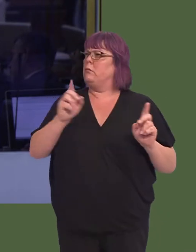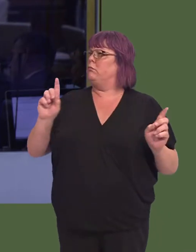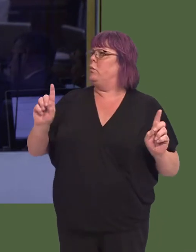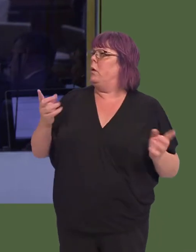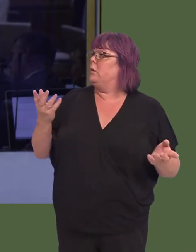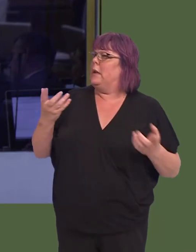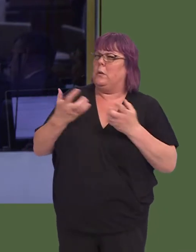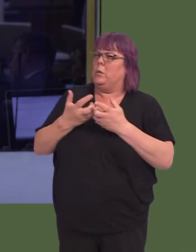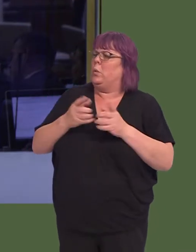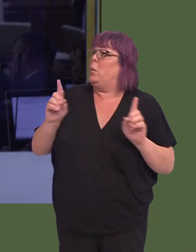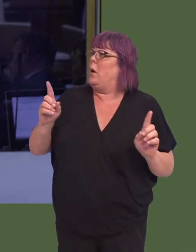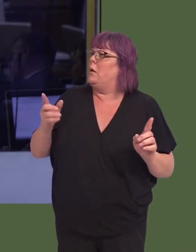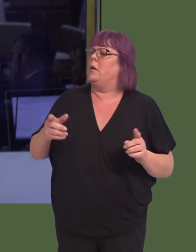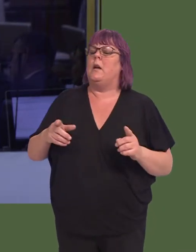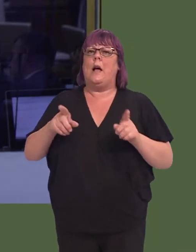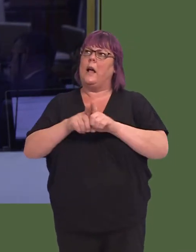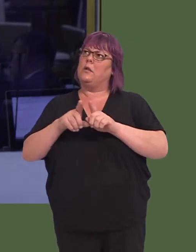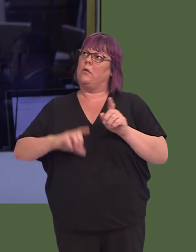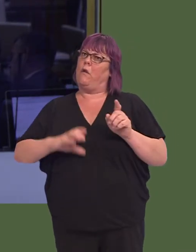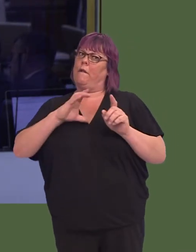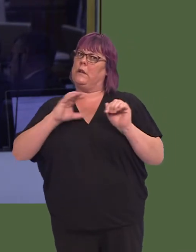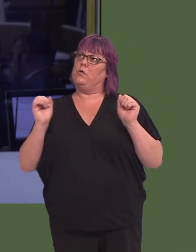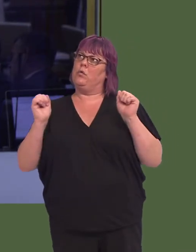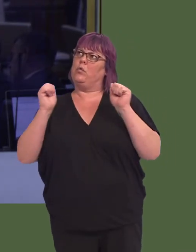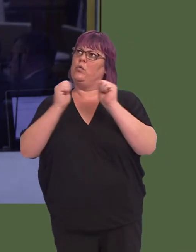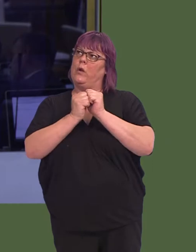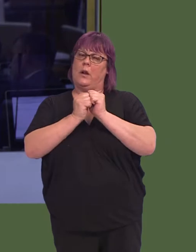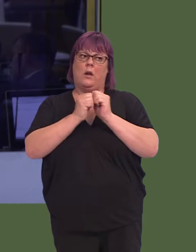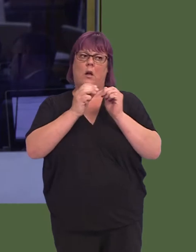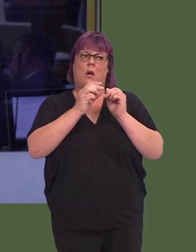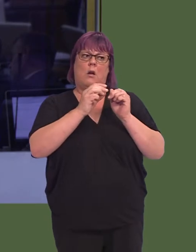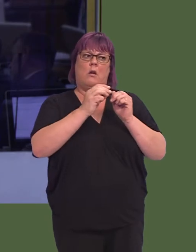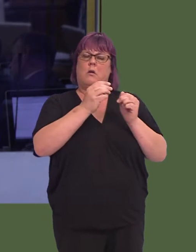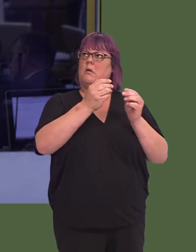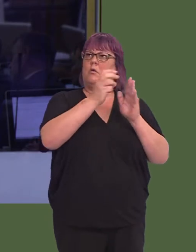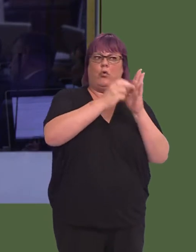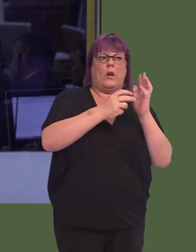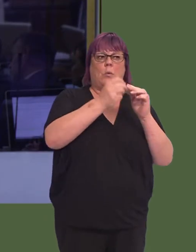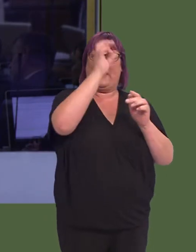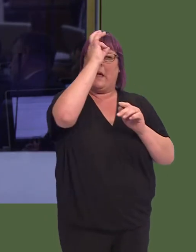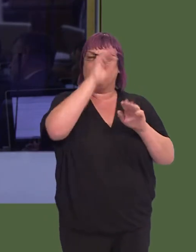are you that a joint-working agreement can be finalised and agreed by the local authorities in the near future?